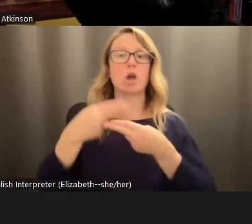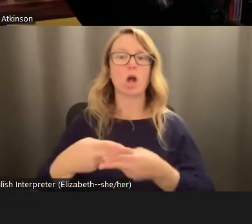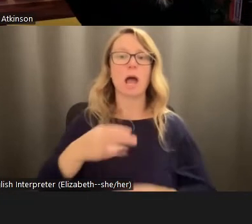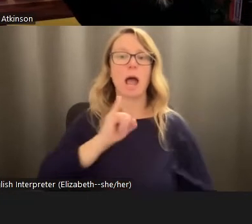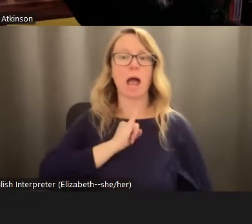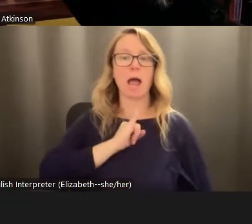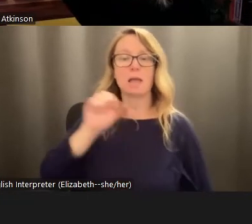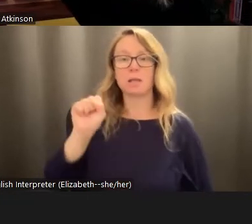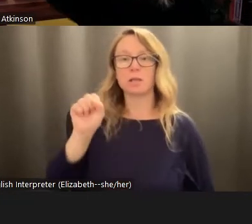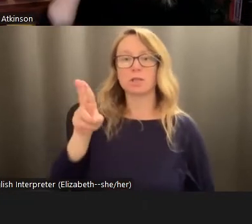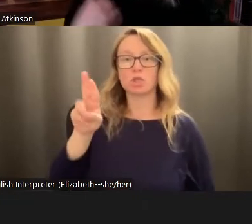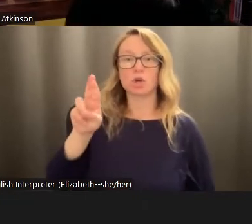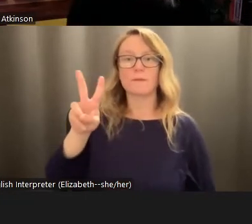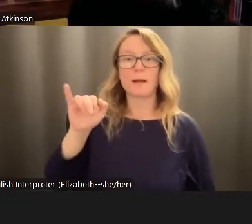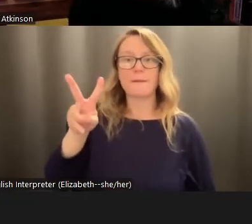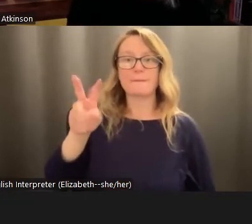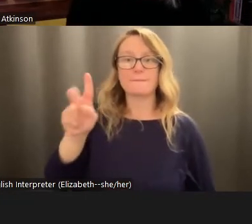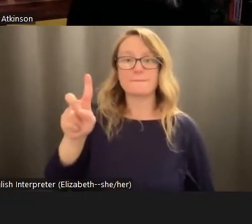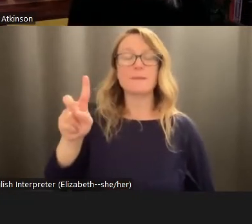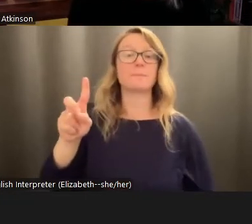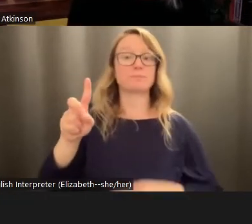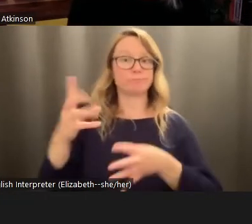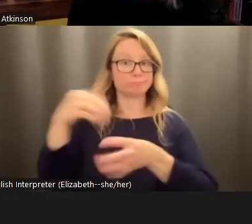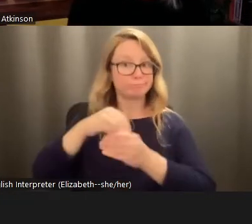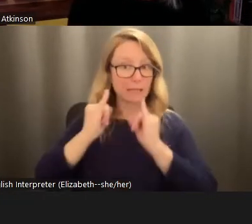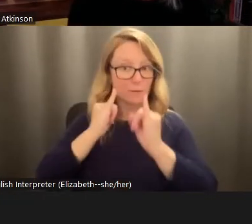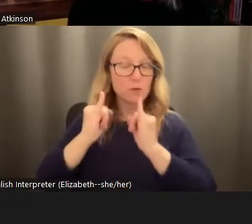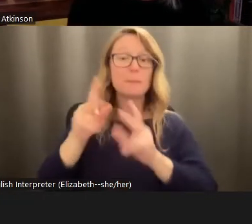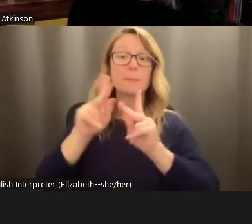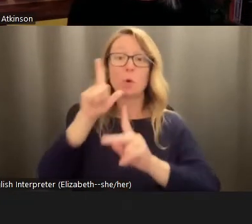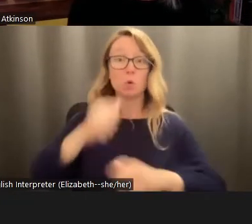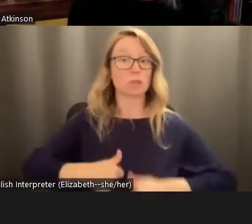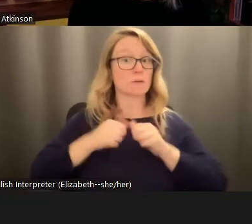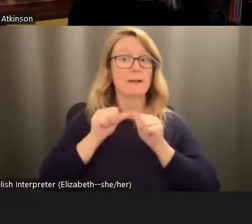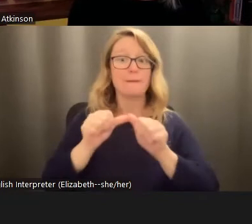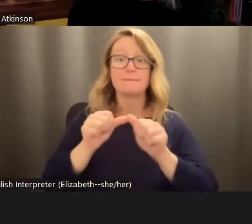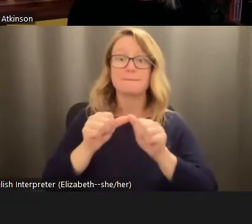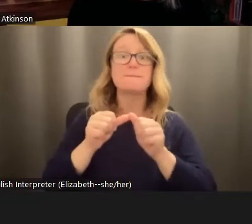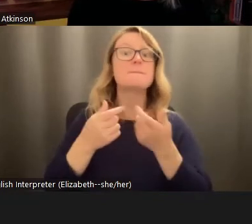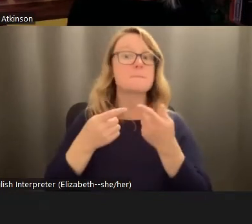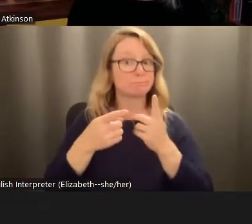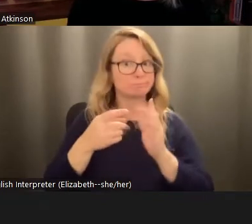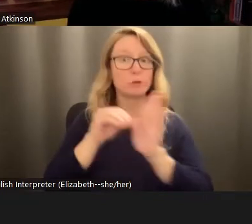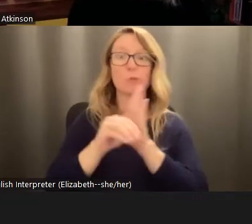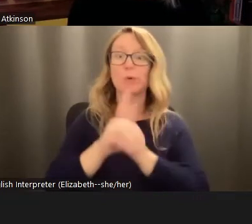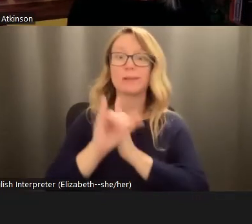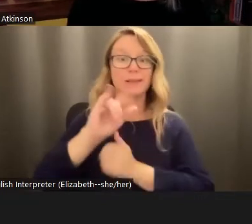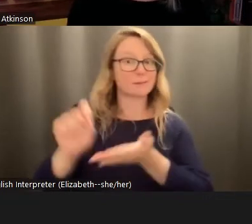all dealt with my interviews of people who survived Lake Pontchartrain in New Orleans at the time, they were people of